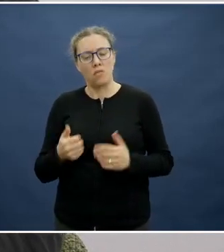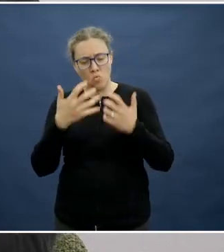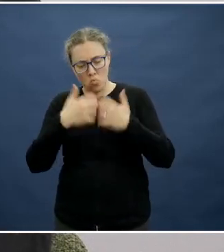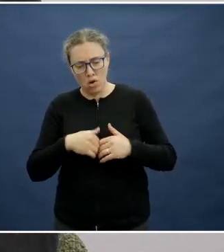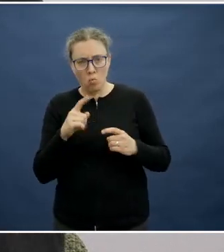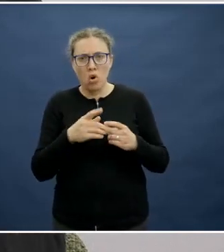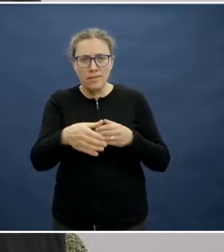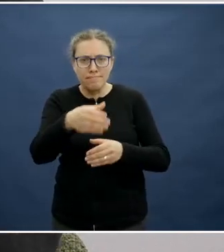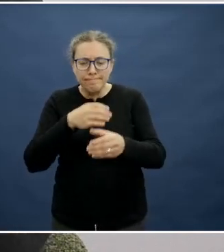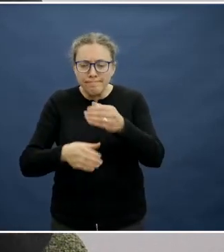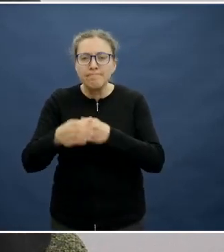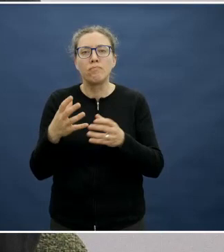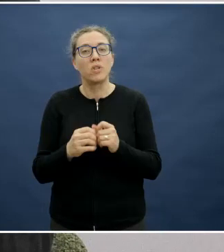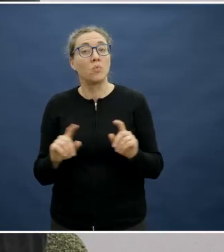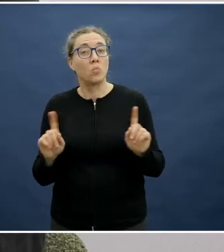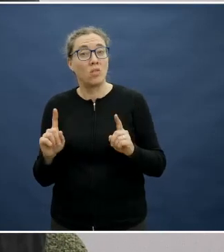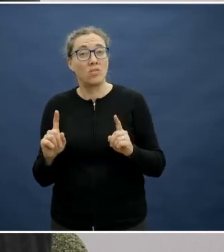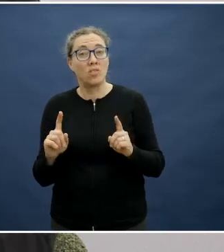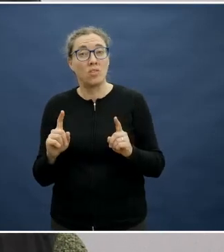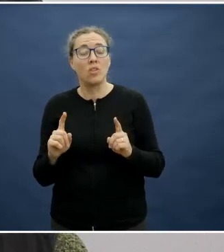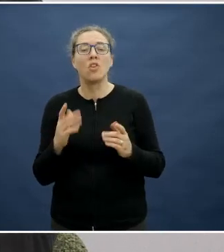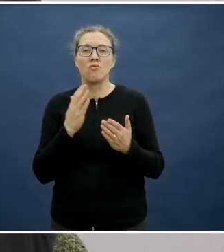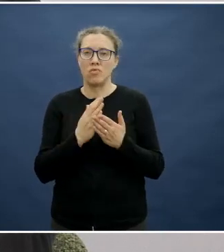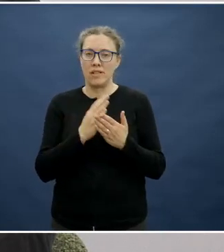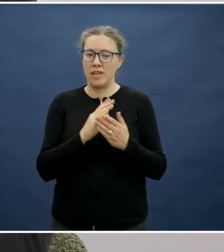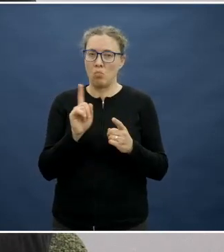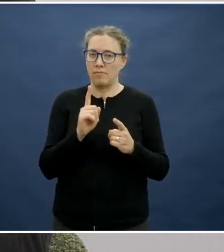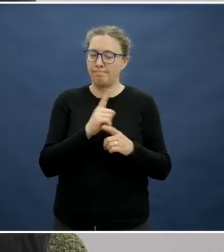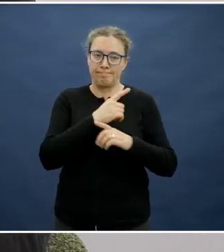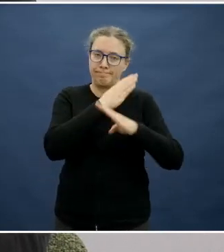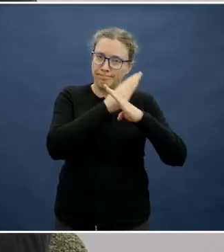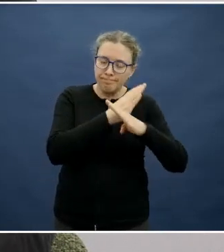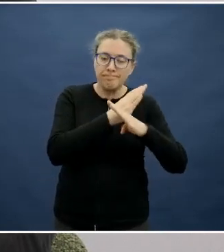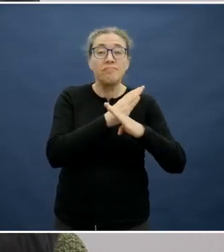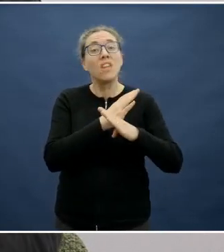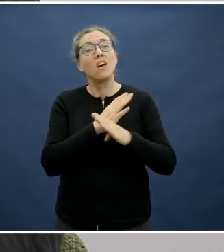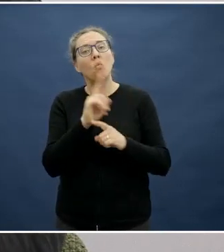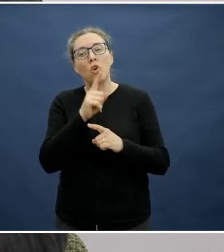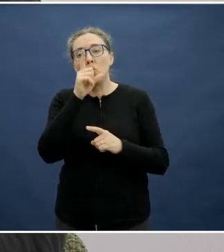So really just have a list of "can't" and then potential substitutes that meet the nutrient